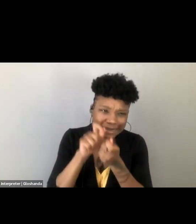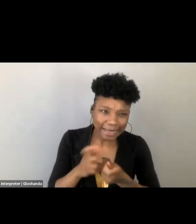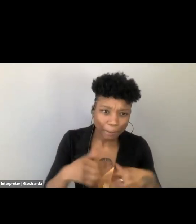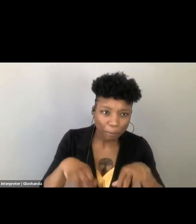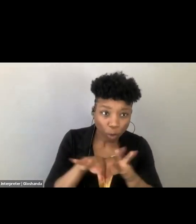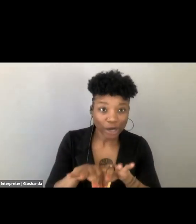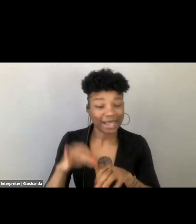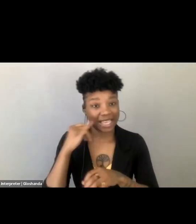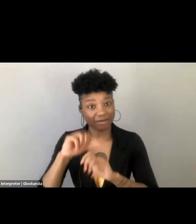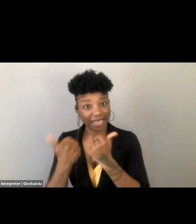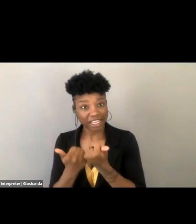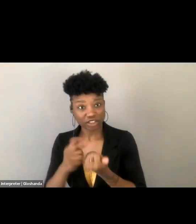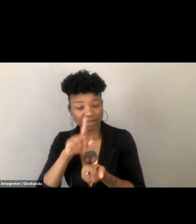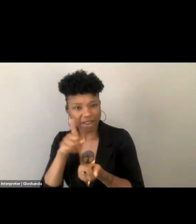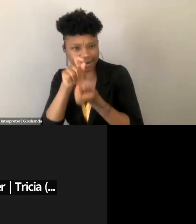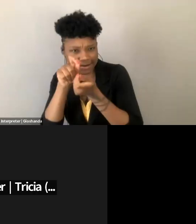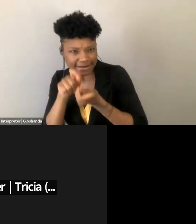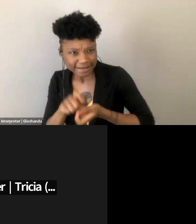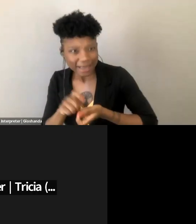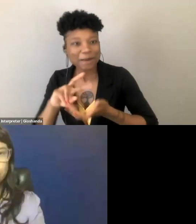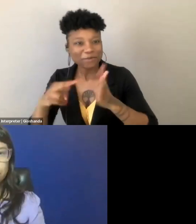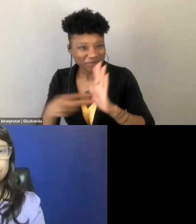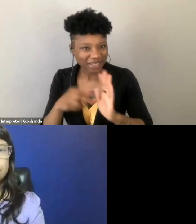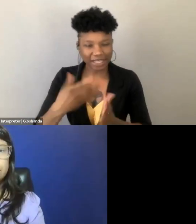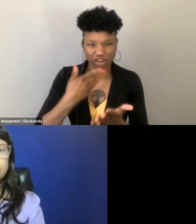the more meticulous the detail. But if the devil was in the details,